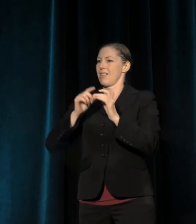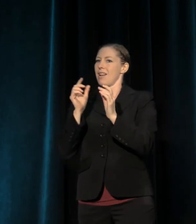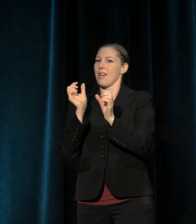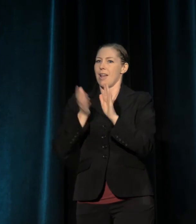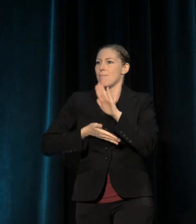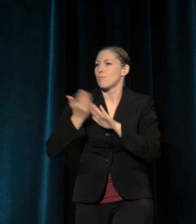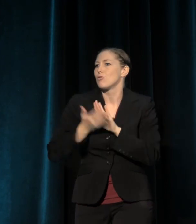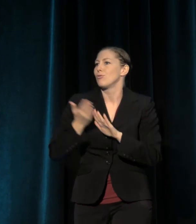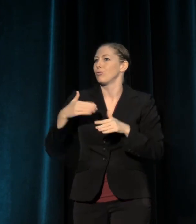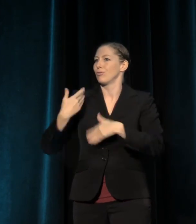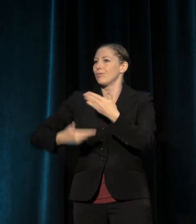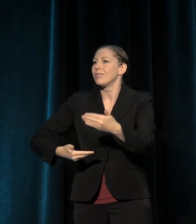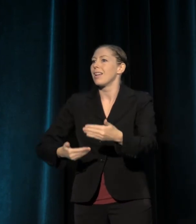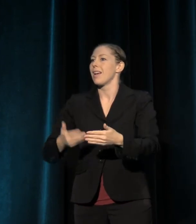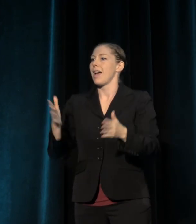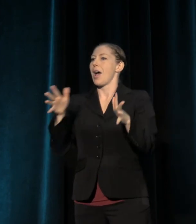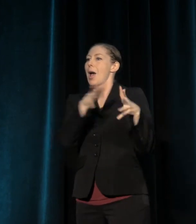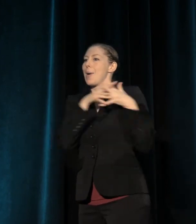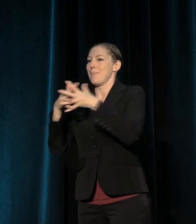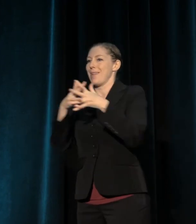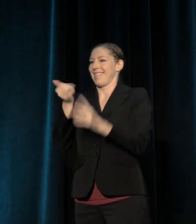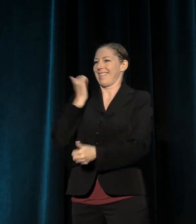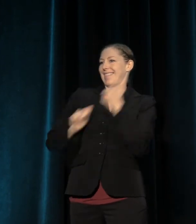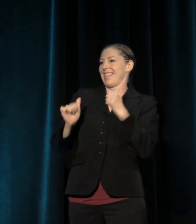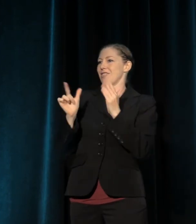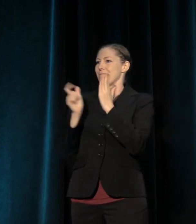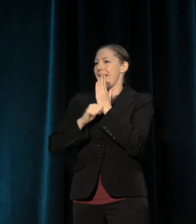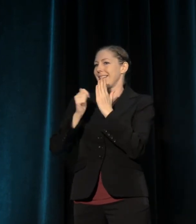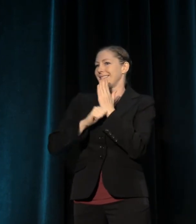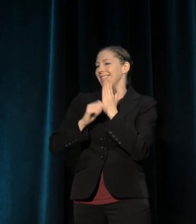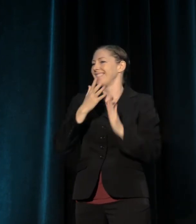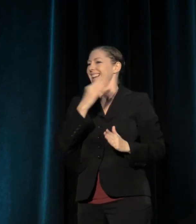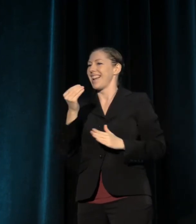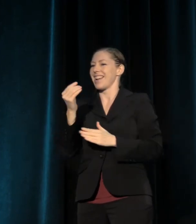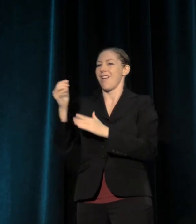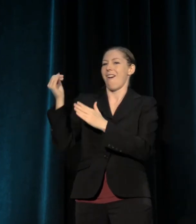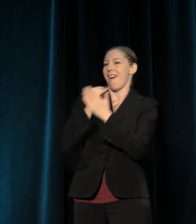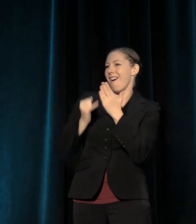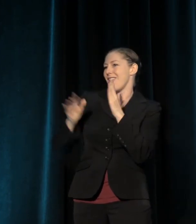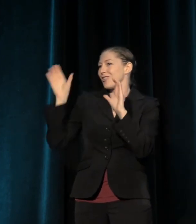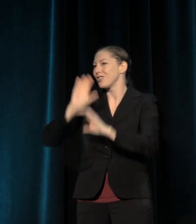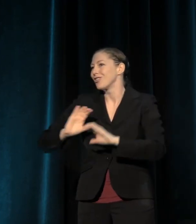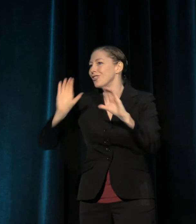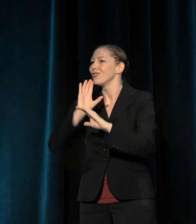American Theatre Magazine and ARTSEARCH, which connect us to what's happening in the field